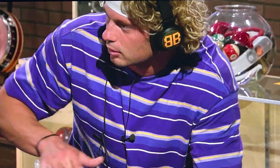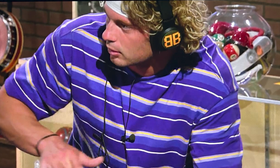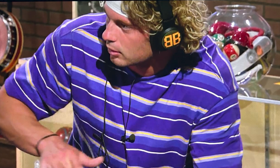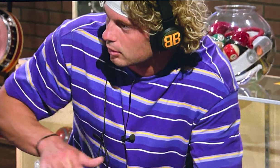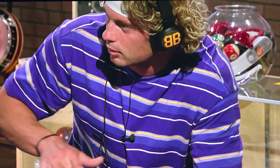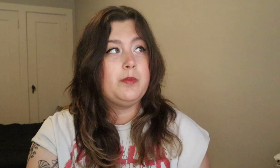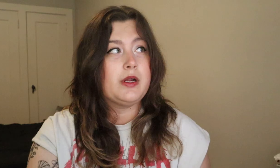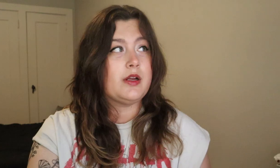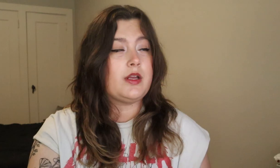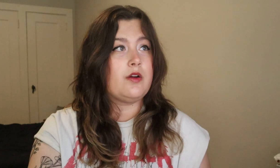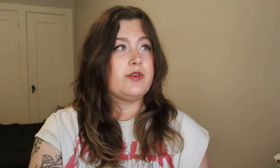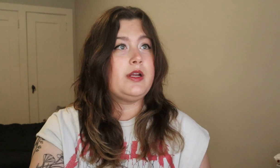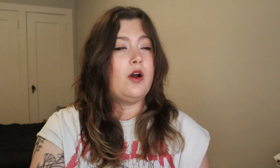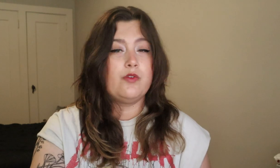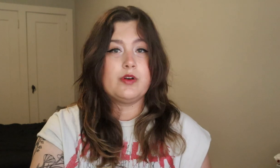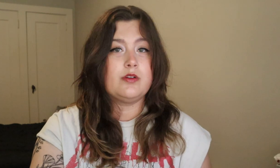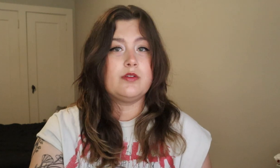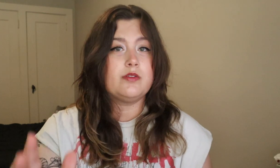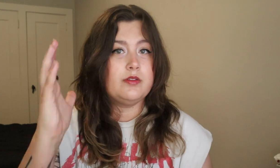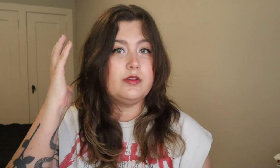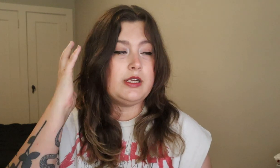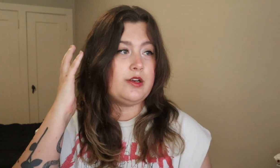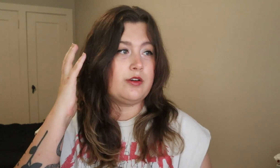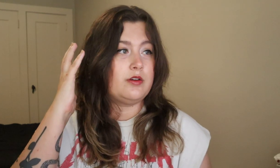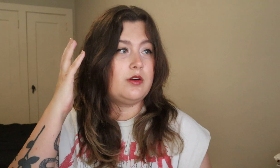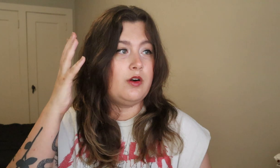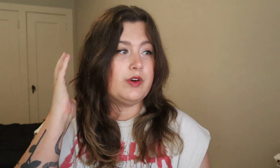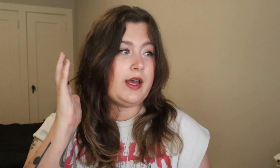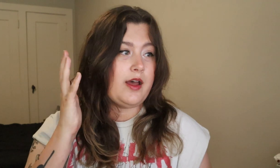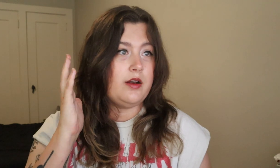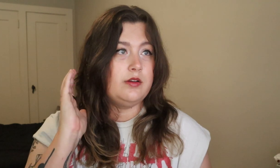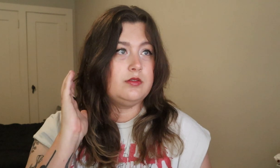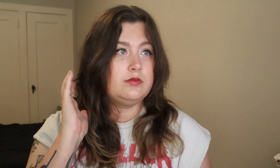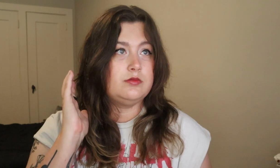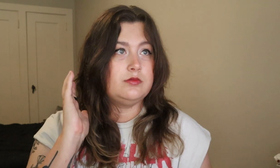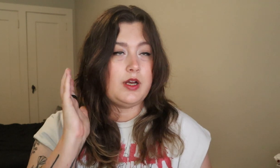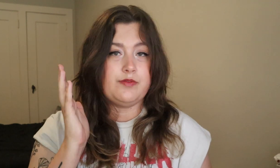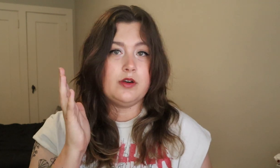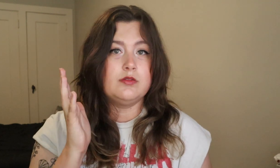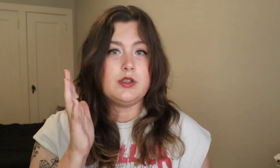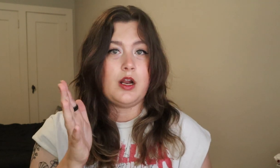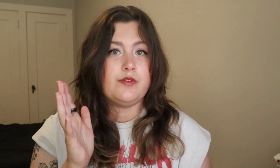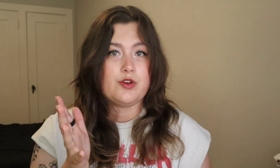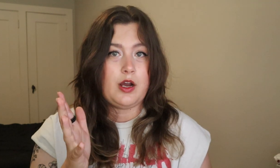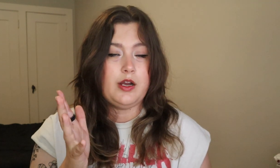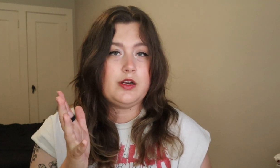those are because every over-the-ear, over-the-head headphones that I've tried